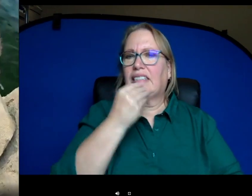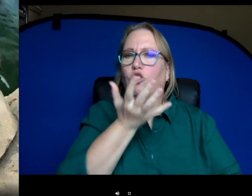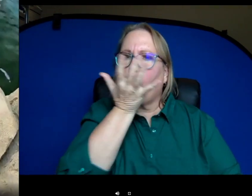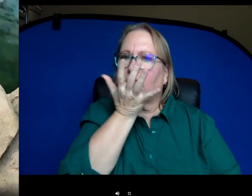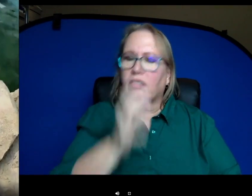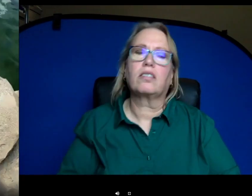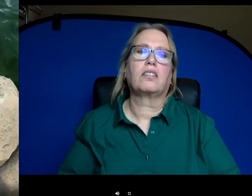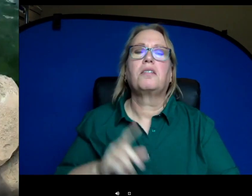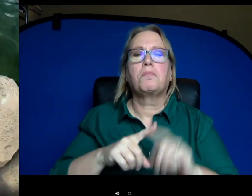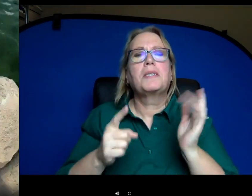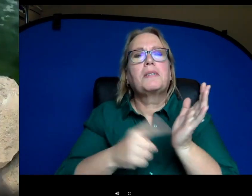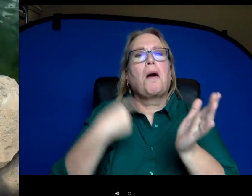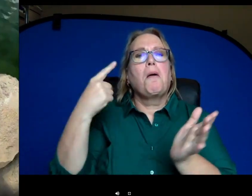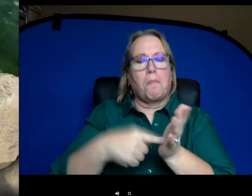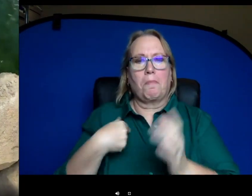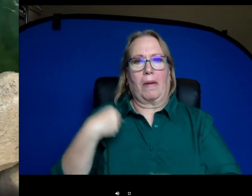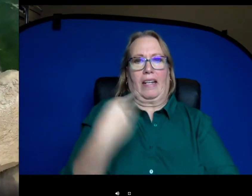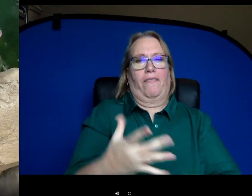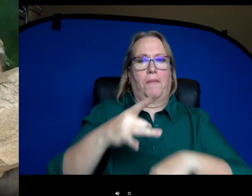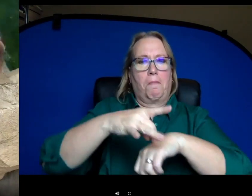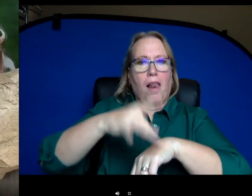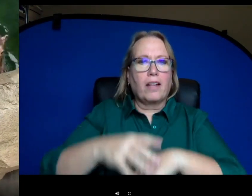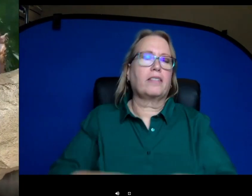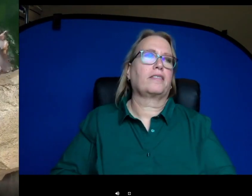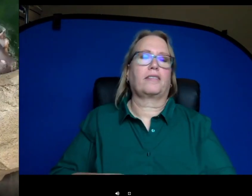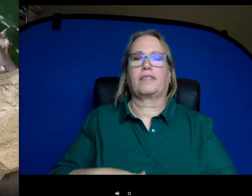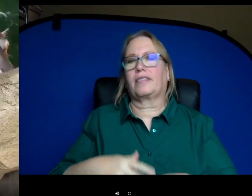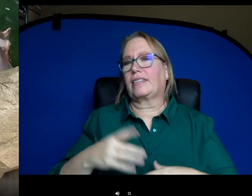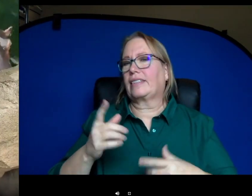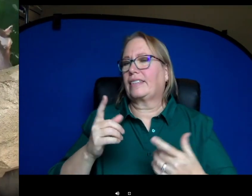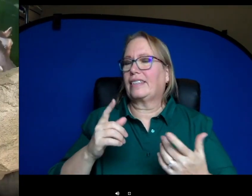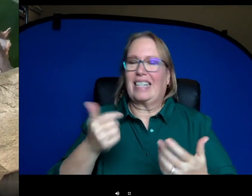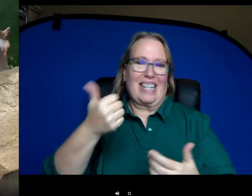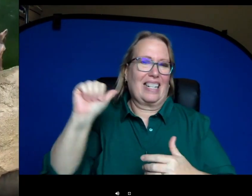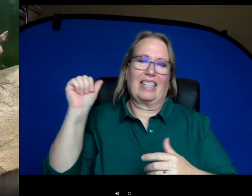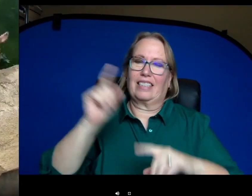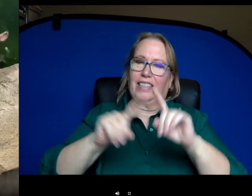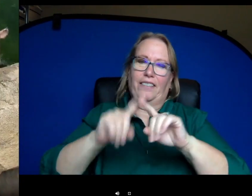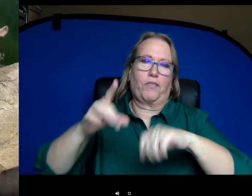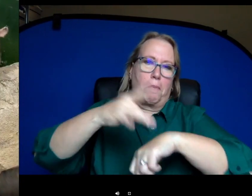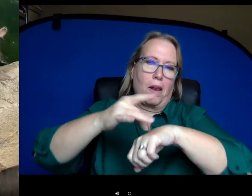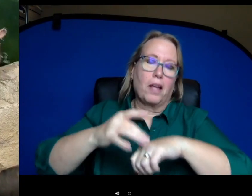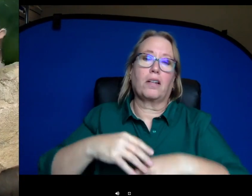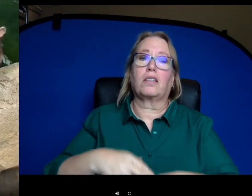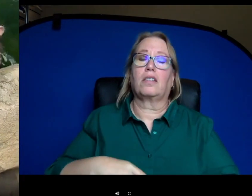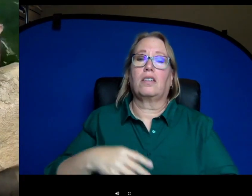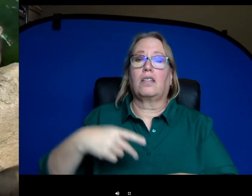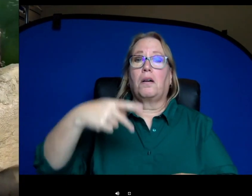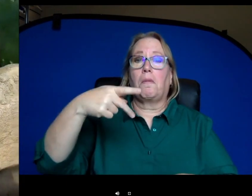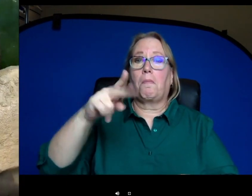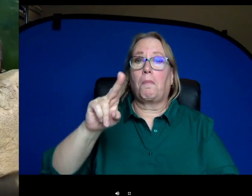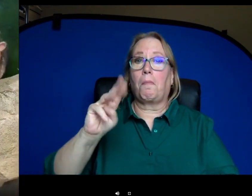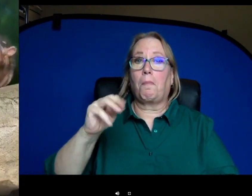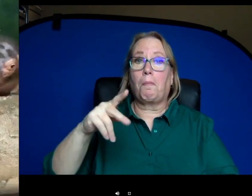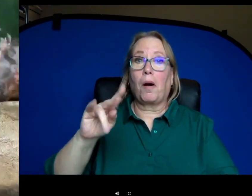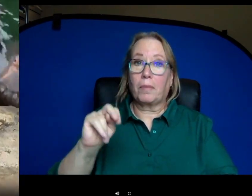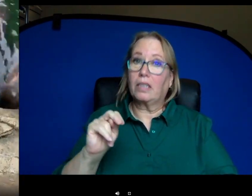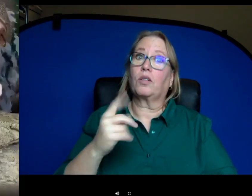occasions we do give them their favorites here like cantaloupe, honeydew, watermelon, pumpkin is a big one. If you're here in October, it's really fun.